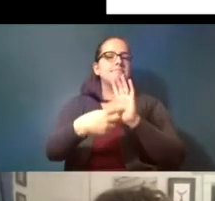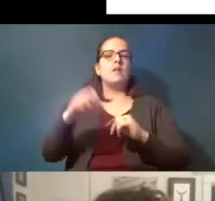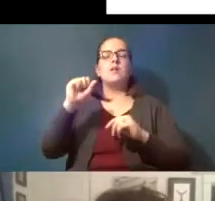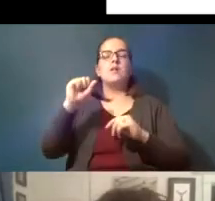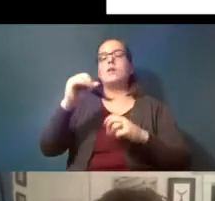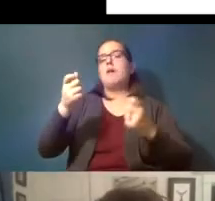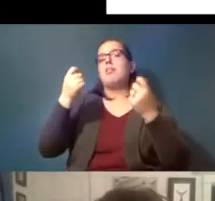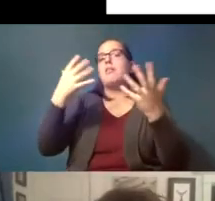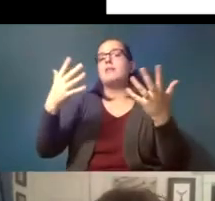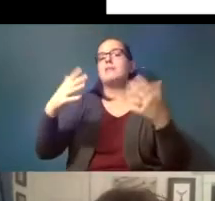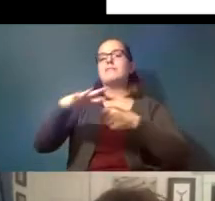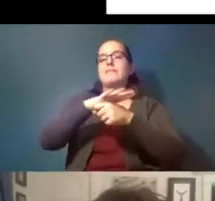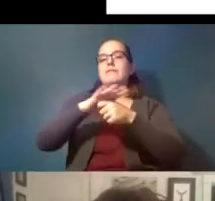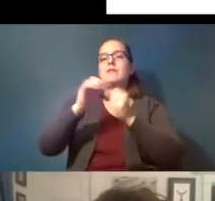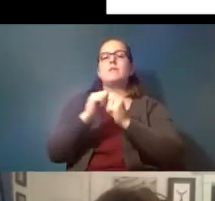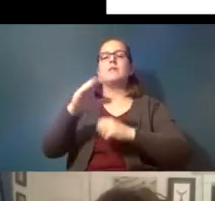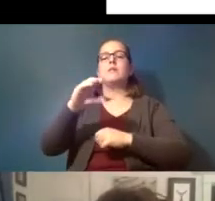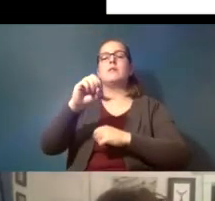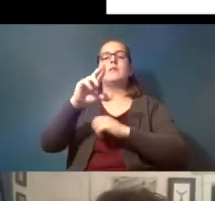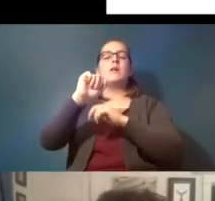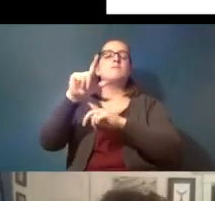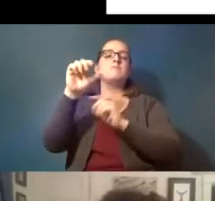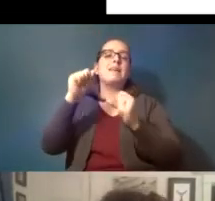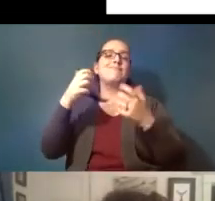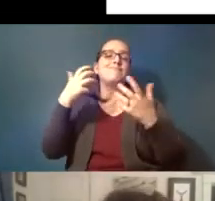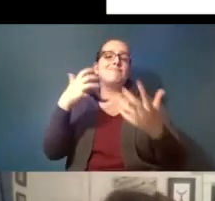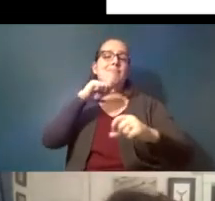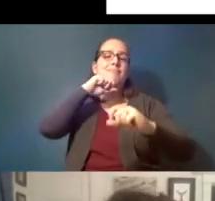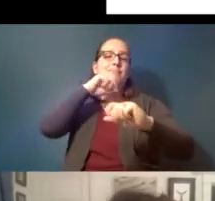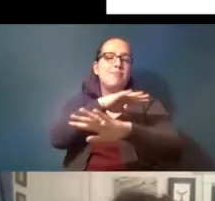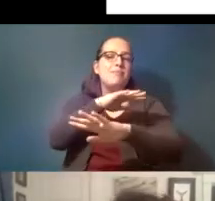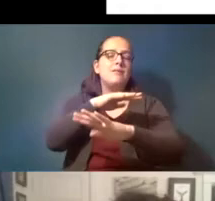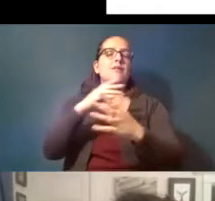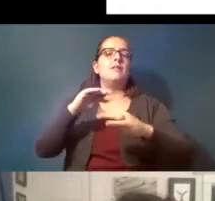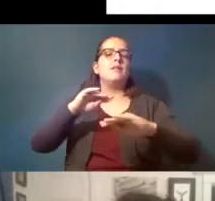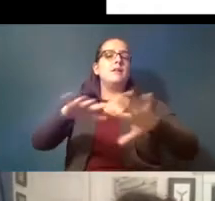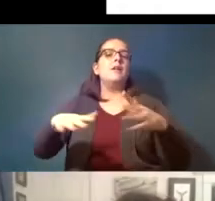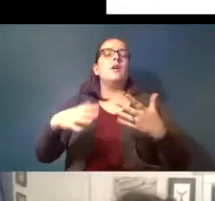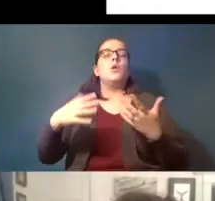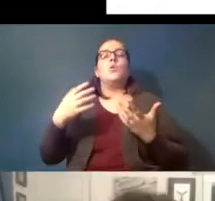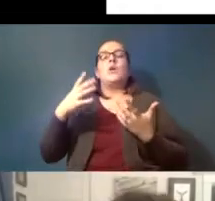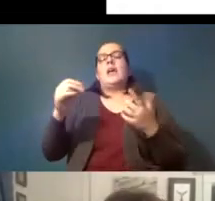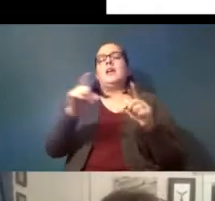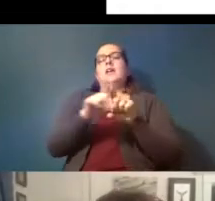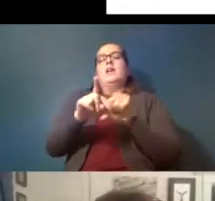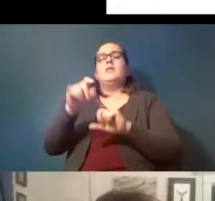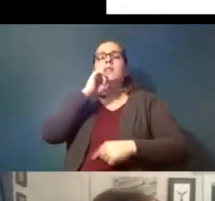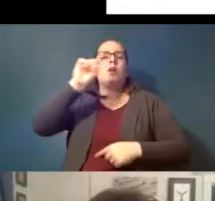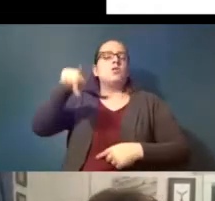of areas with corals can be heavily polluted and it's also not just the things we can see